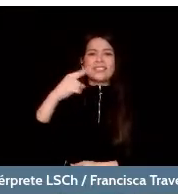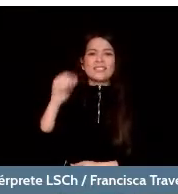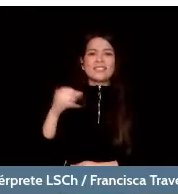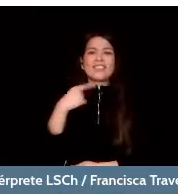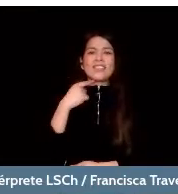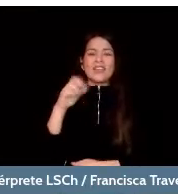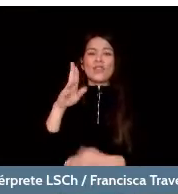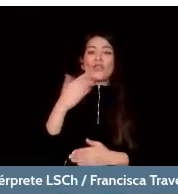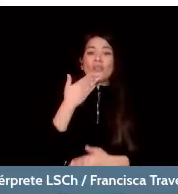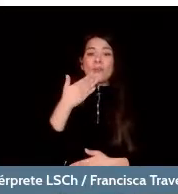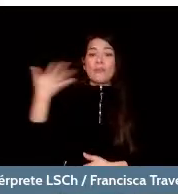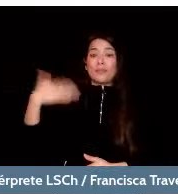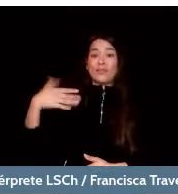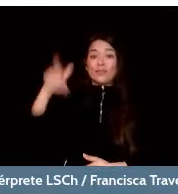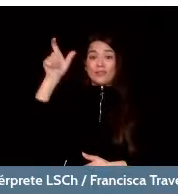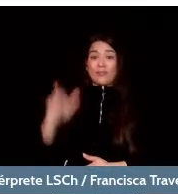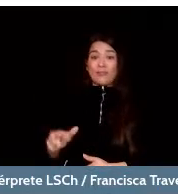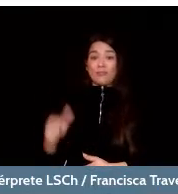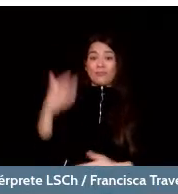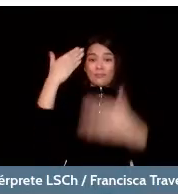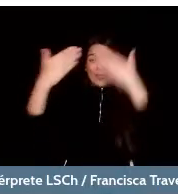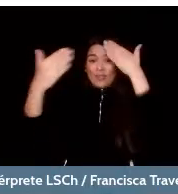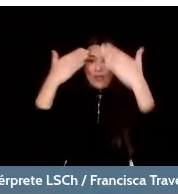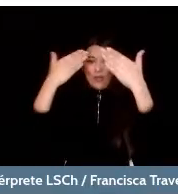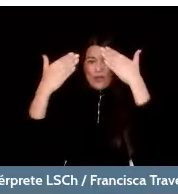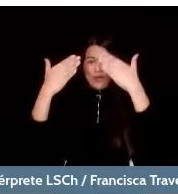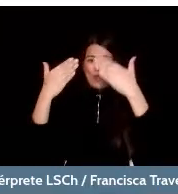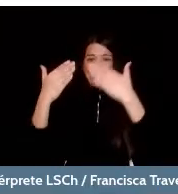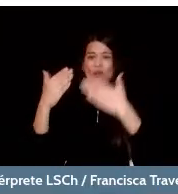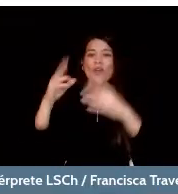He is a musicologist, researcher at the music institute